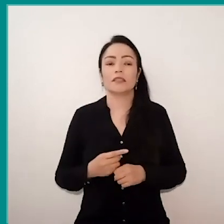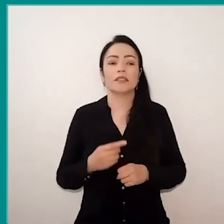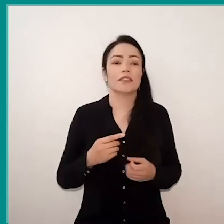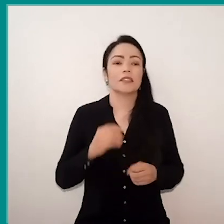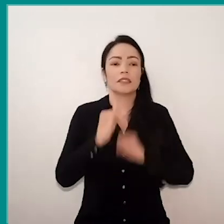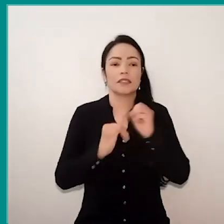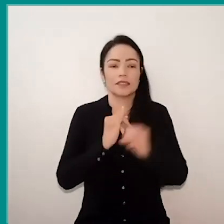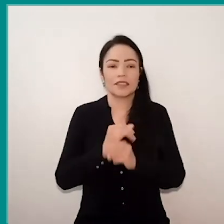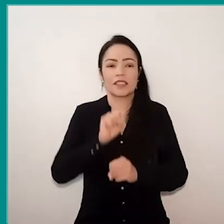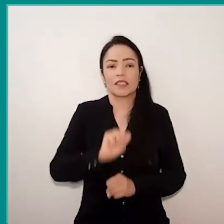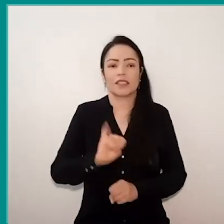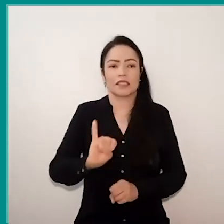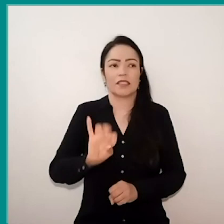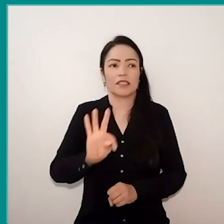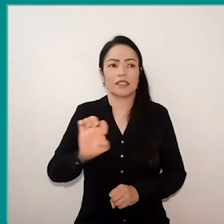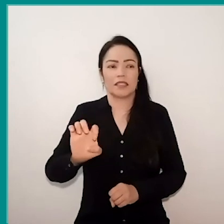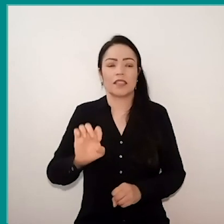I can pass in sequence because, as I said,